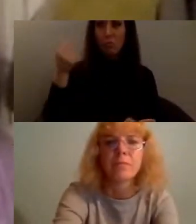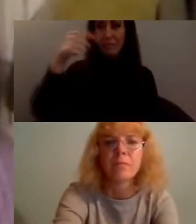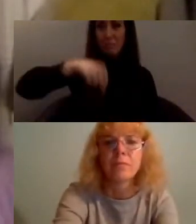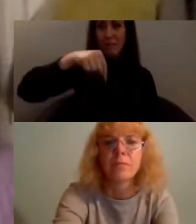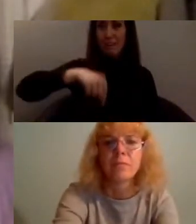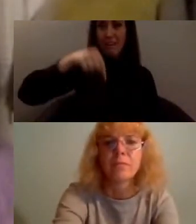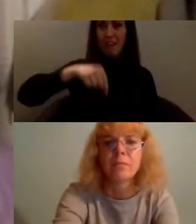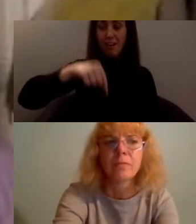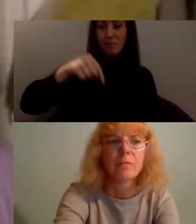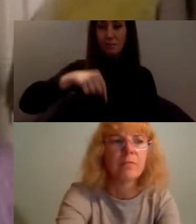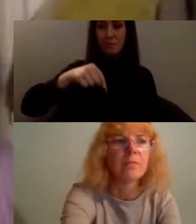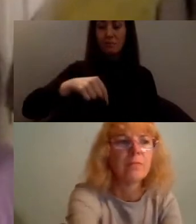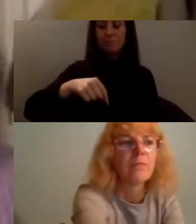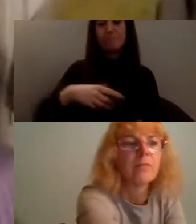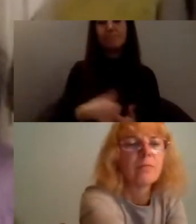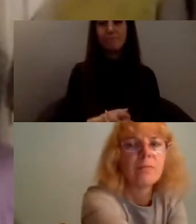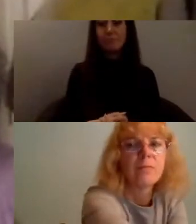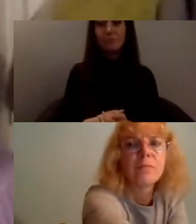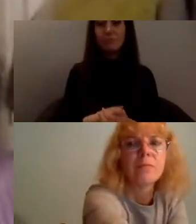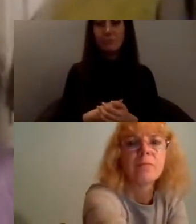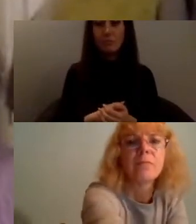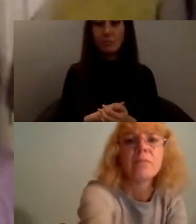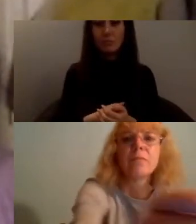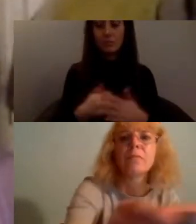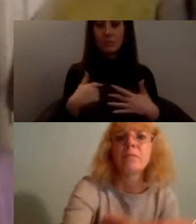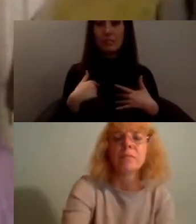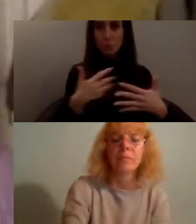second of all there is so much I could talk about on this topic so this is